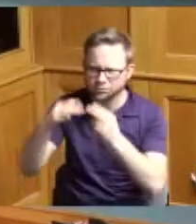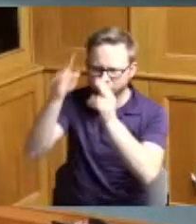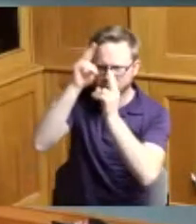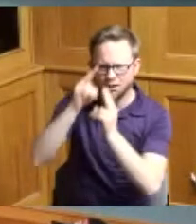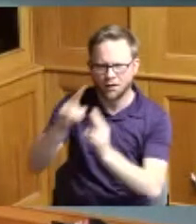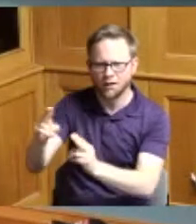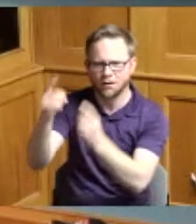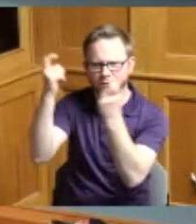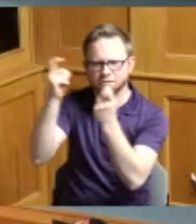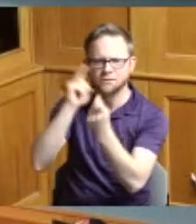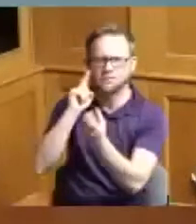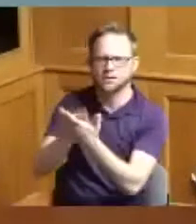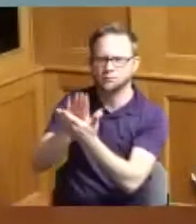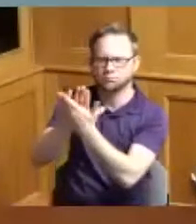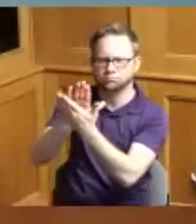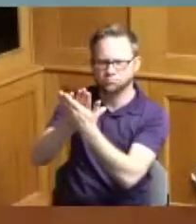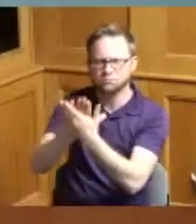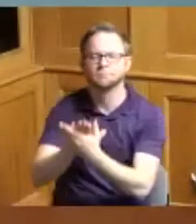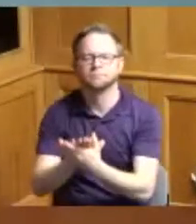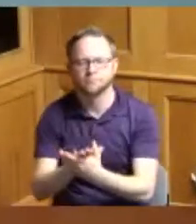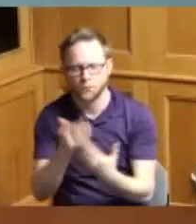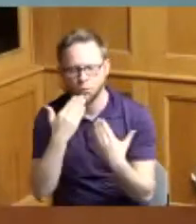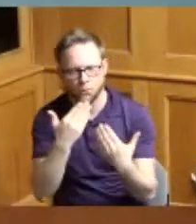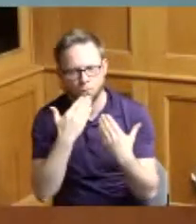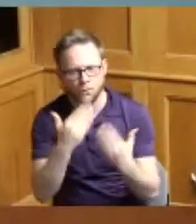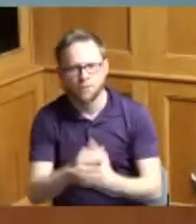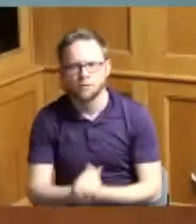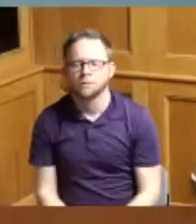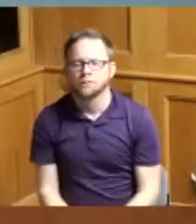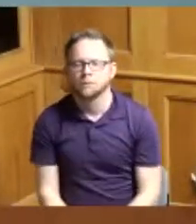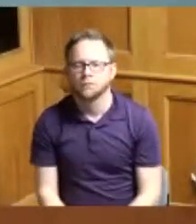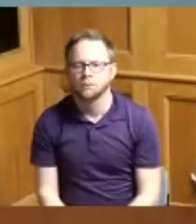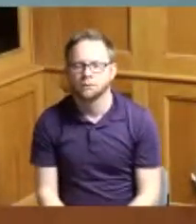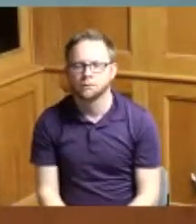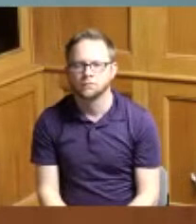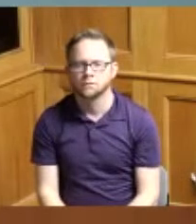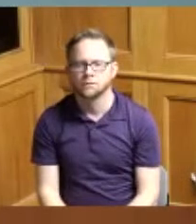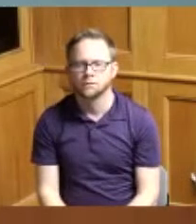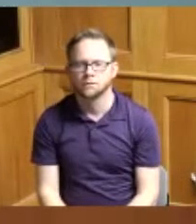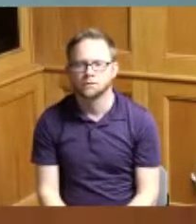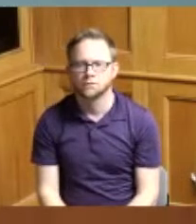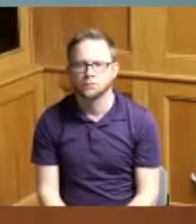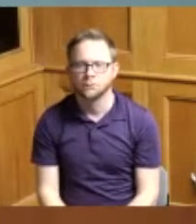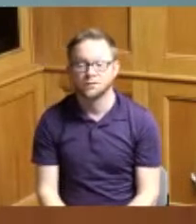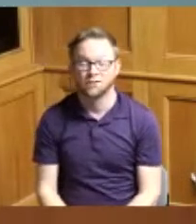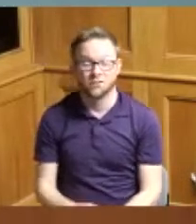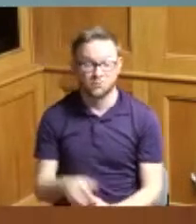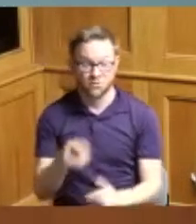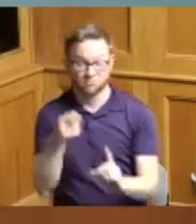we have done in the past so I thank you for that also I you know as as far as the Bengals go you